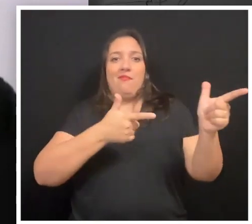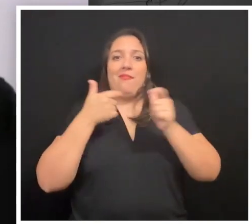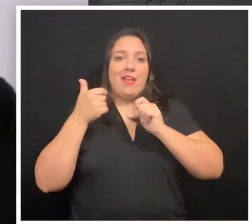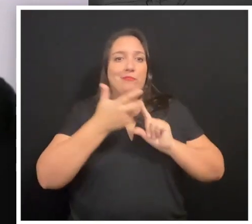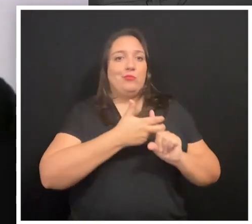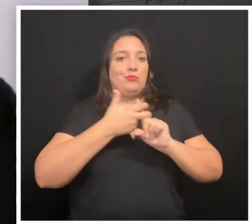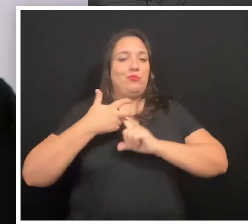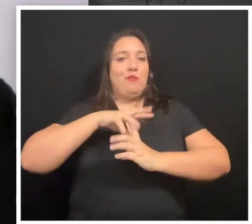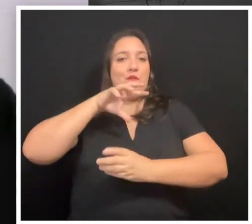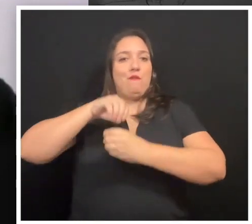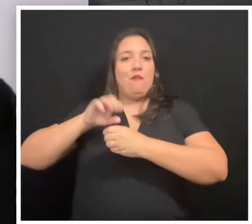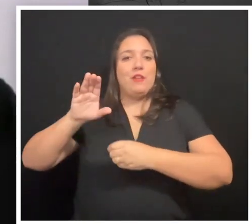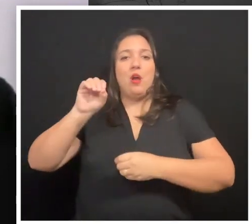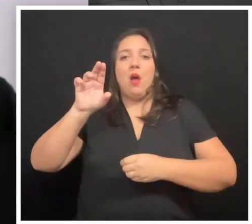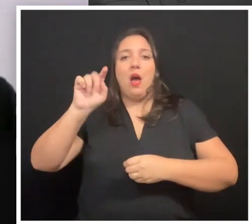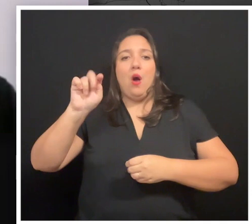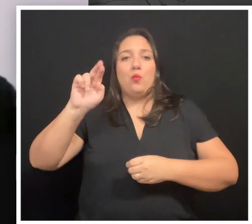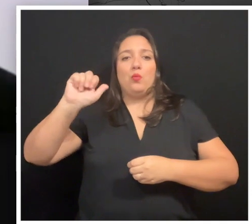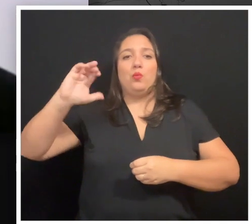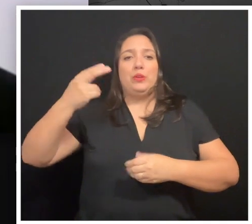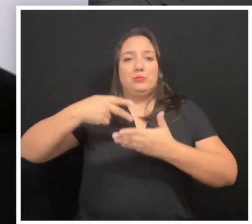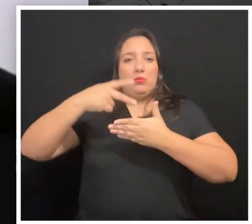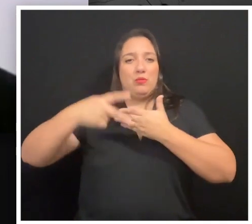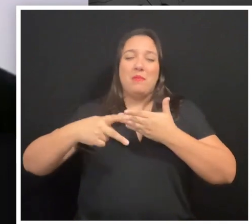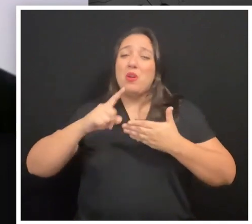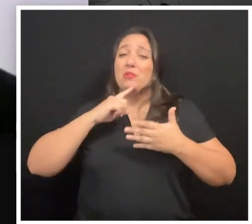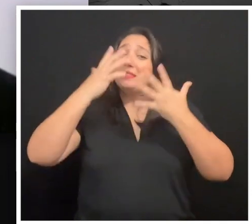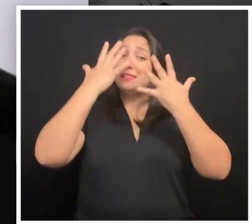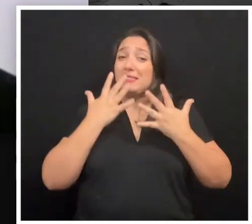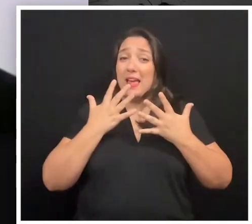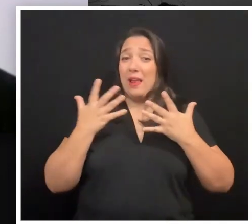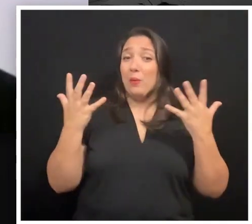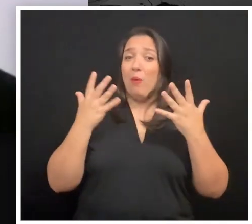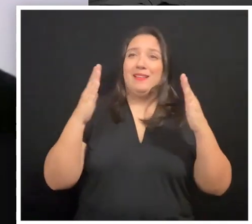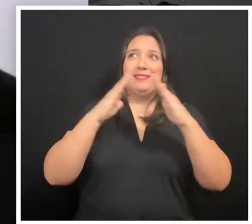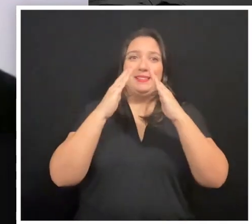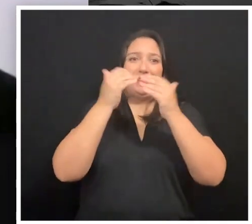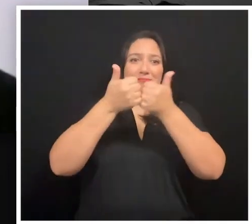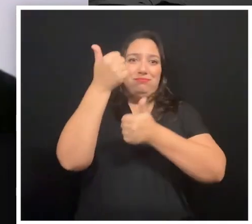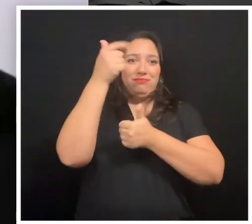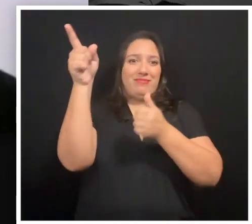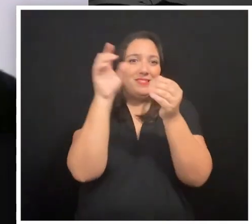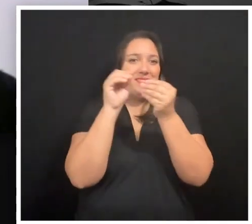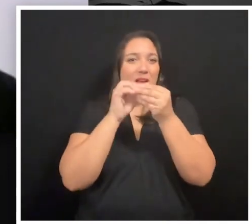to be part of their outreach program. And it's unfortunate that the city basically stated that